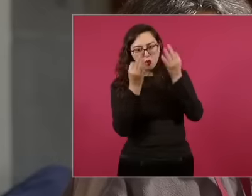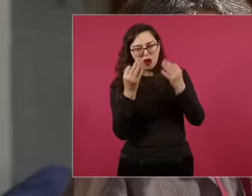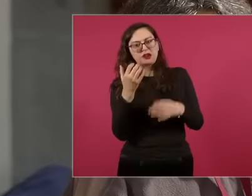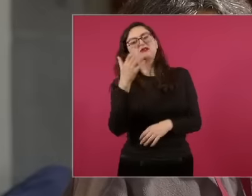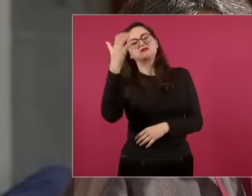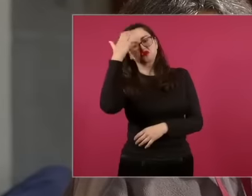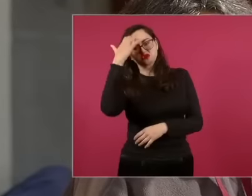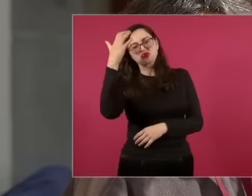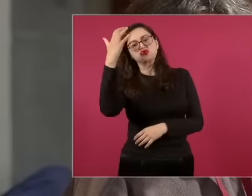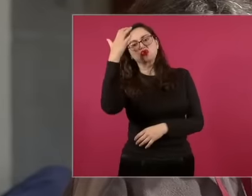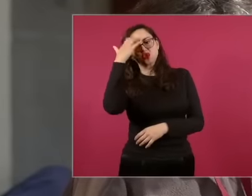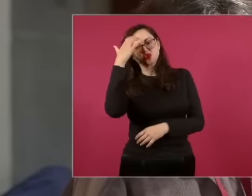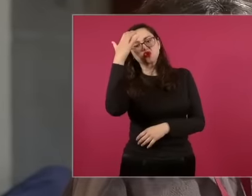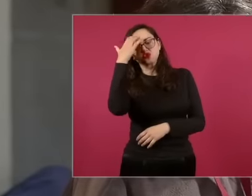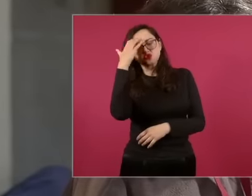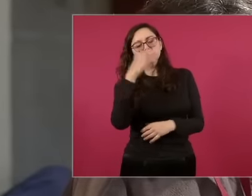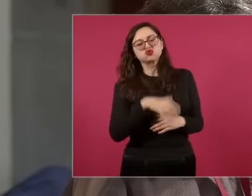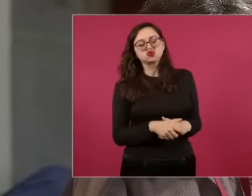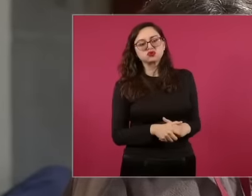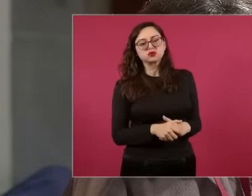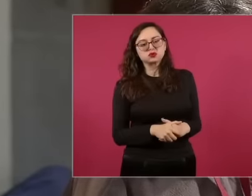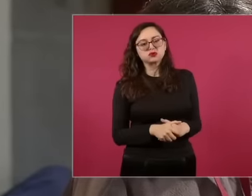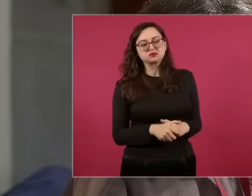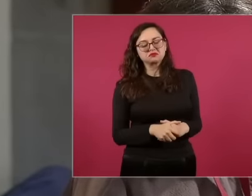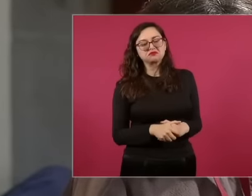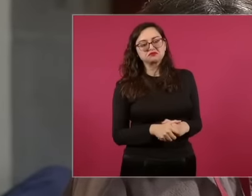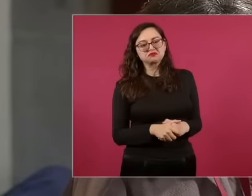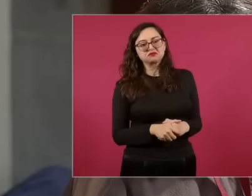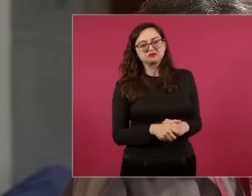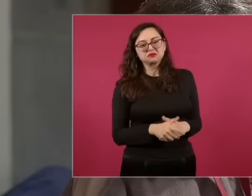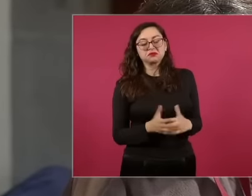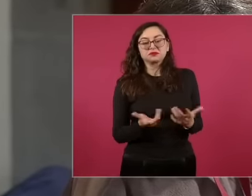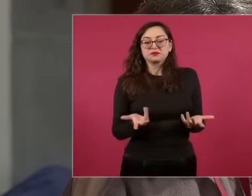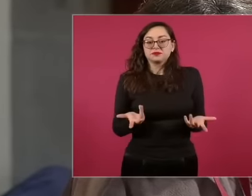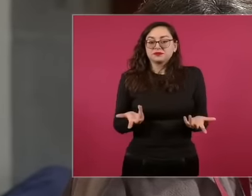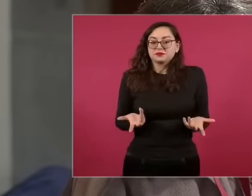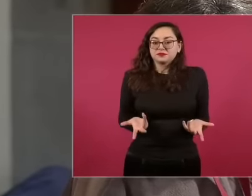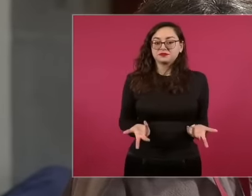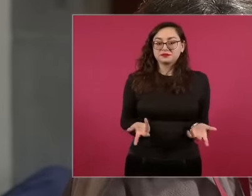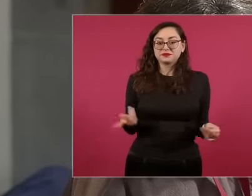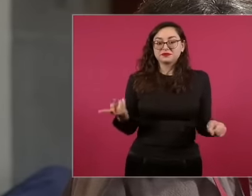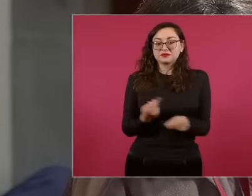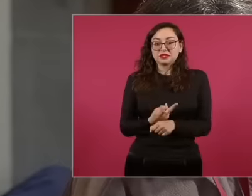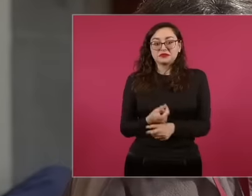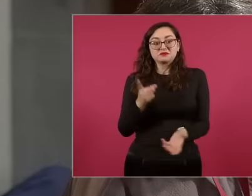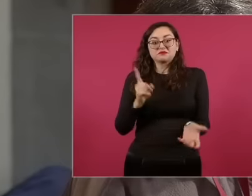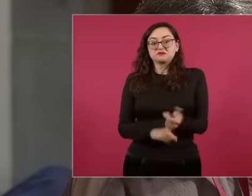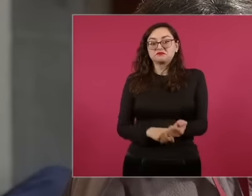the deepest depths. of those of the customs. So the corruption in customs has not changed.